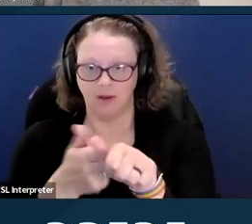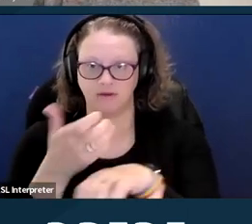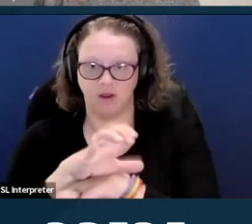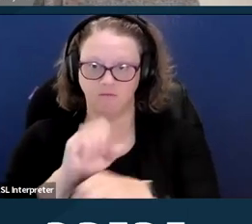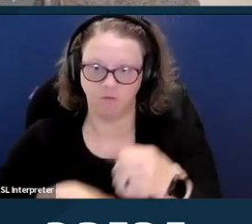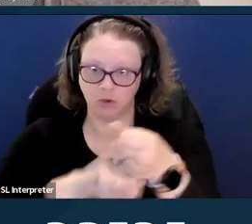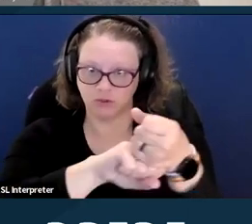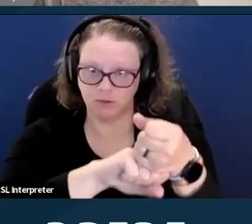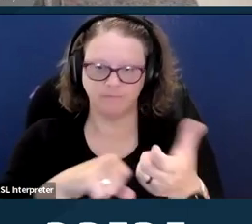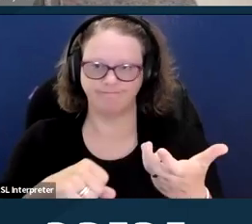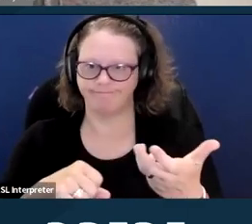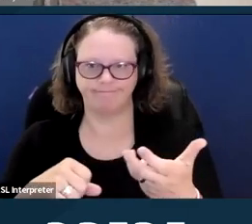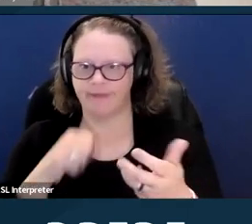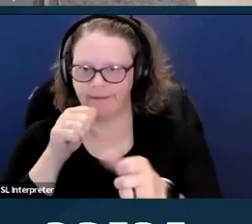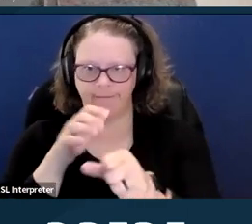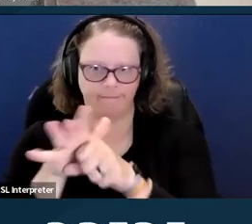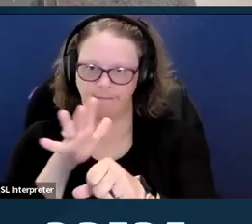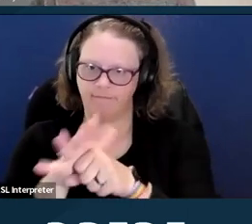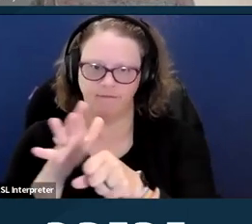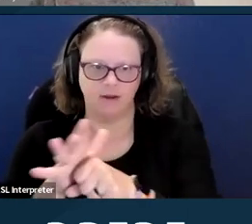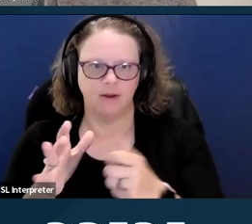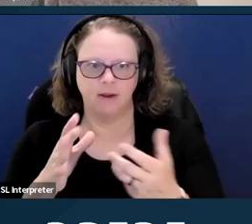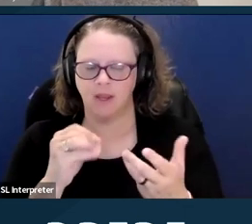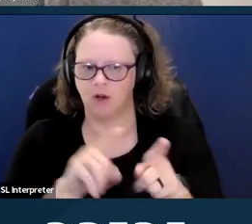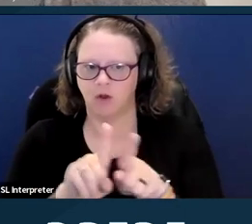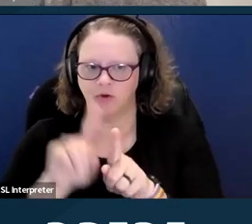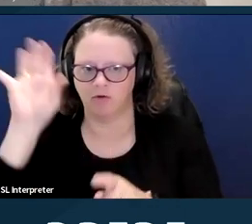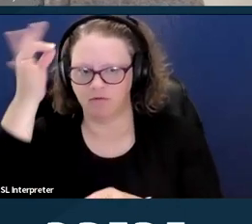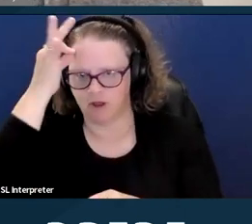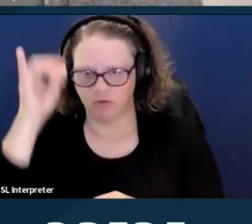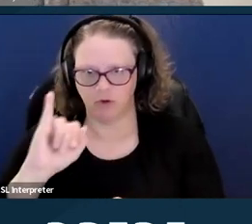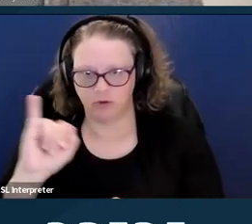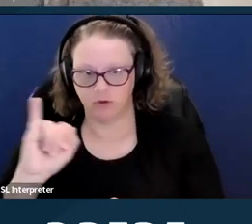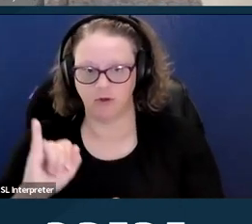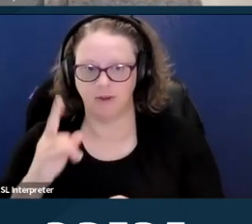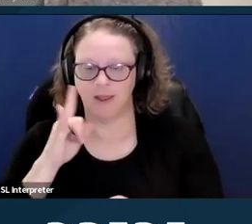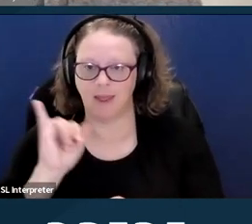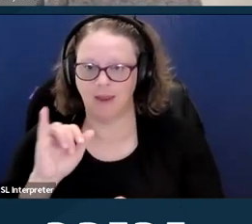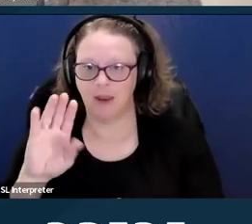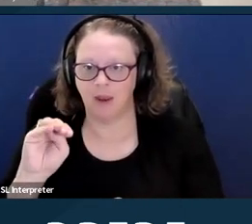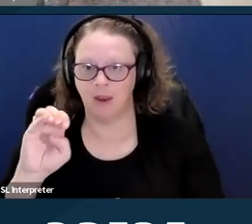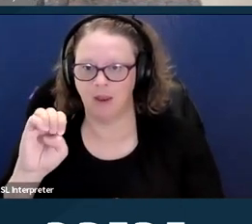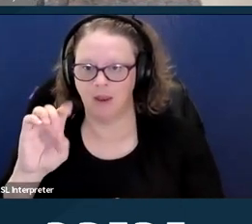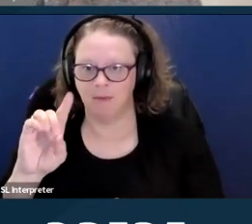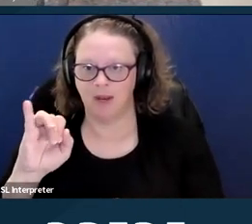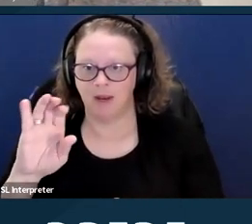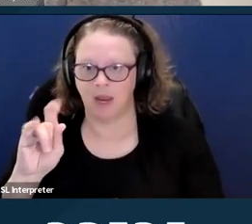and also, federal insurance like Medicare or Medicaid can cause problems with access